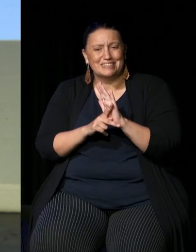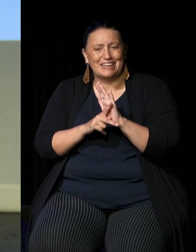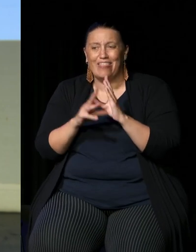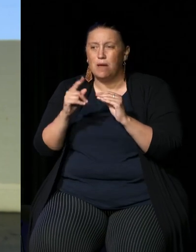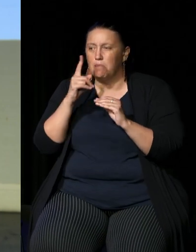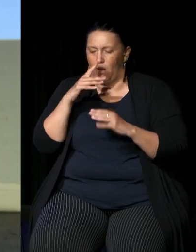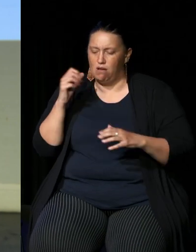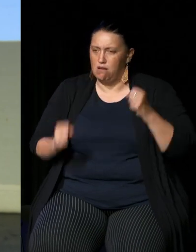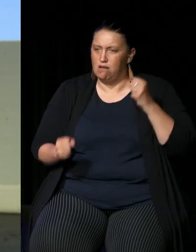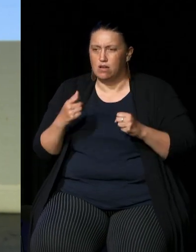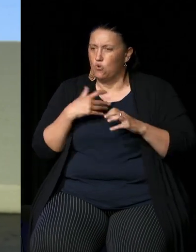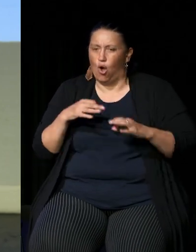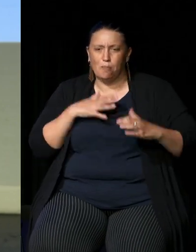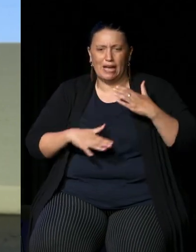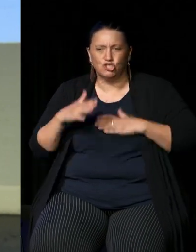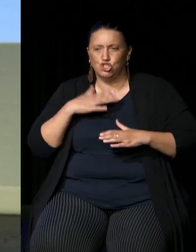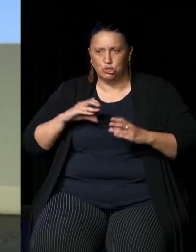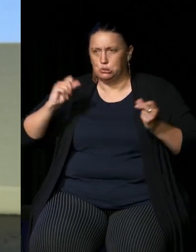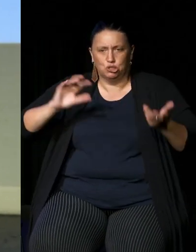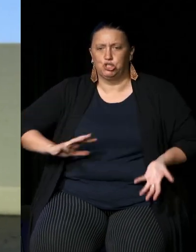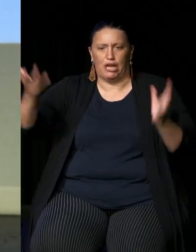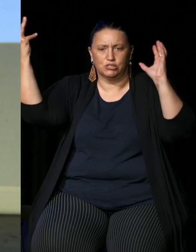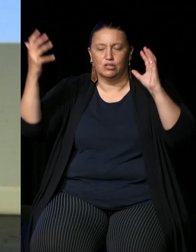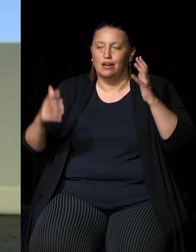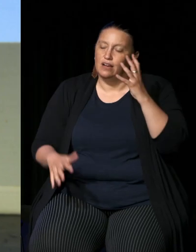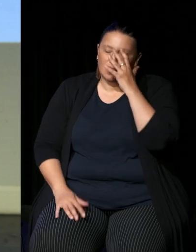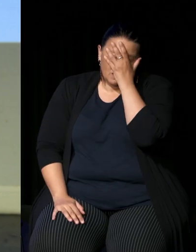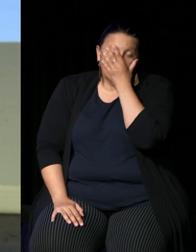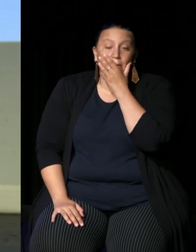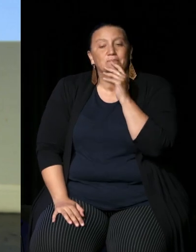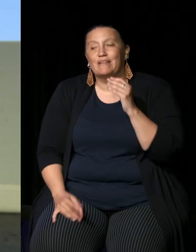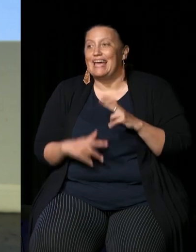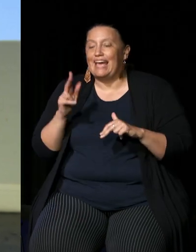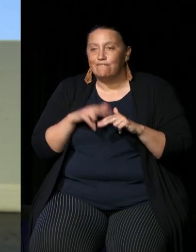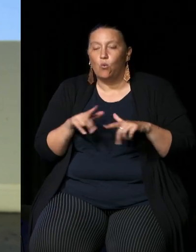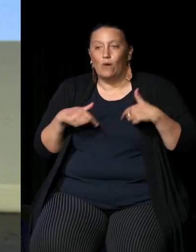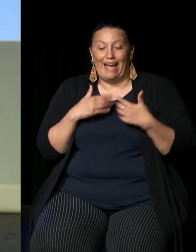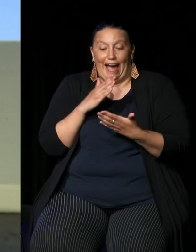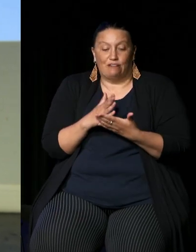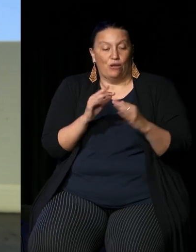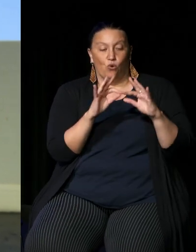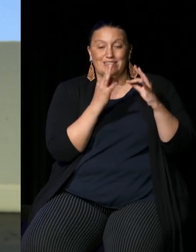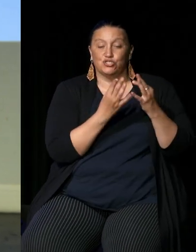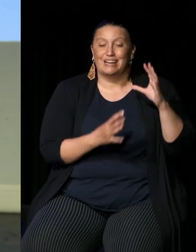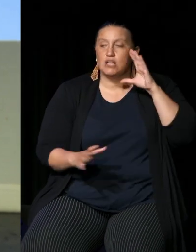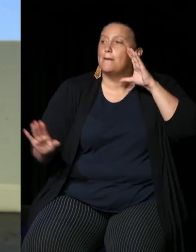impatient so that's the feedback we if we had a body to listen to we'd be saying mate just keep